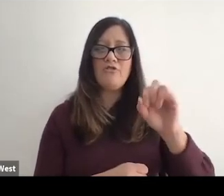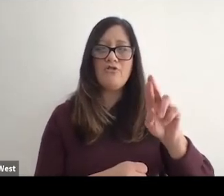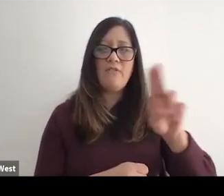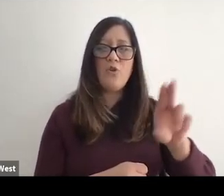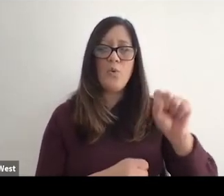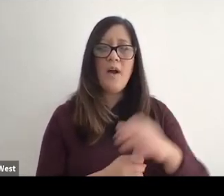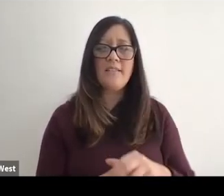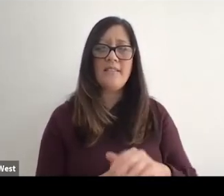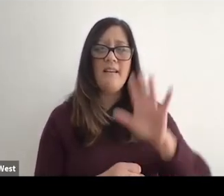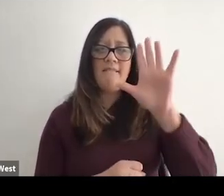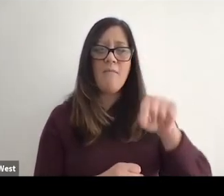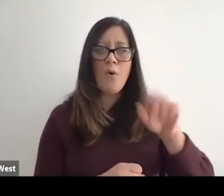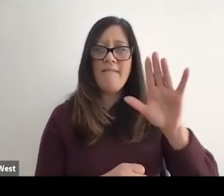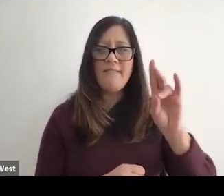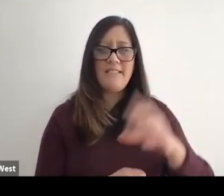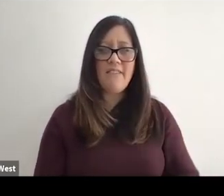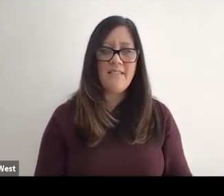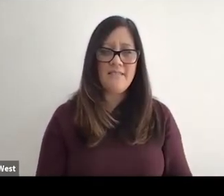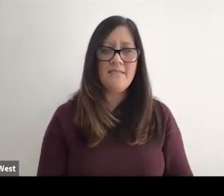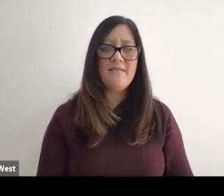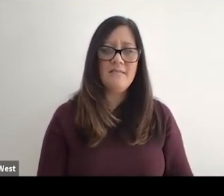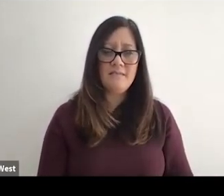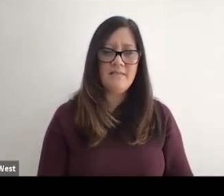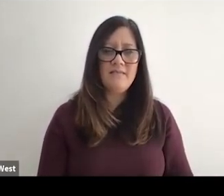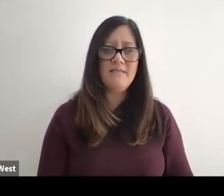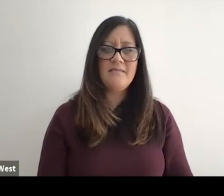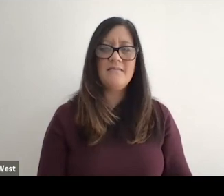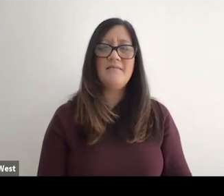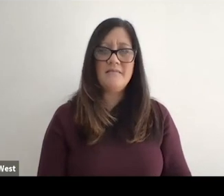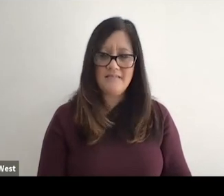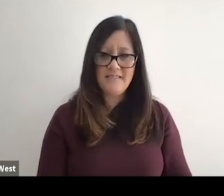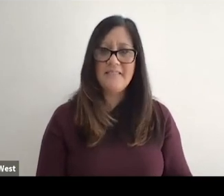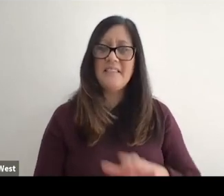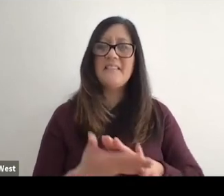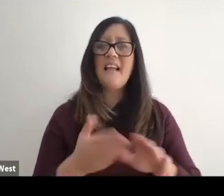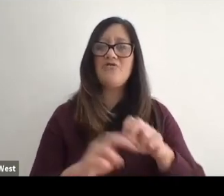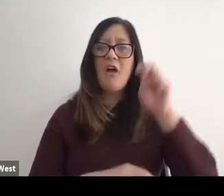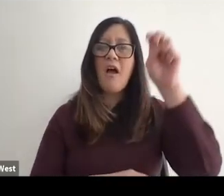Now for John. Register from the USA 5.57 the mark to beat nice lead up.